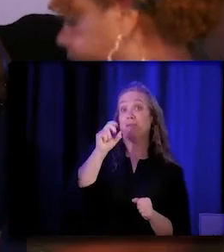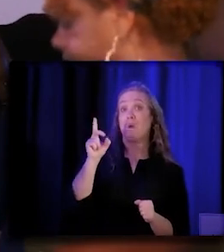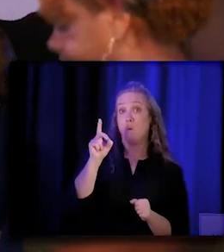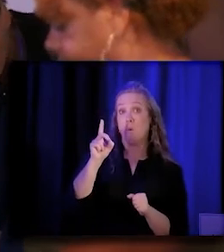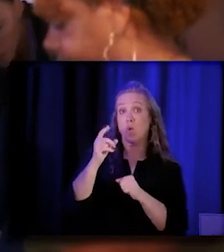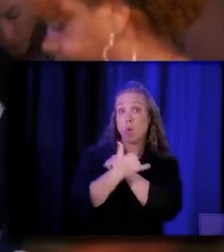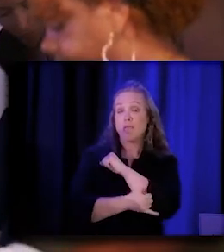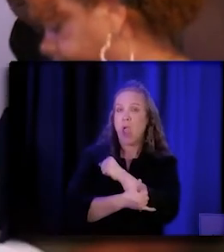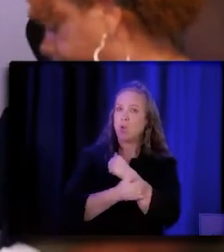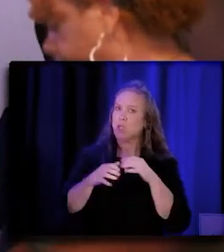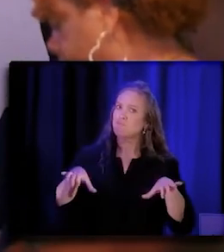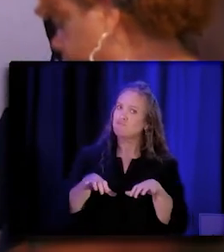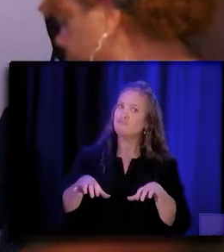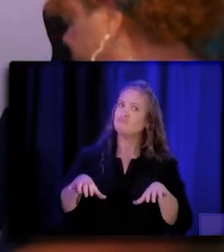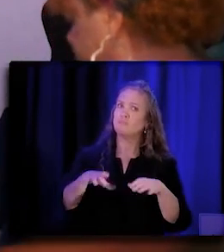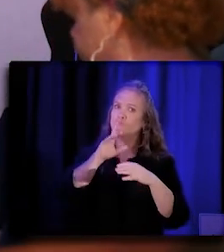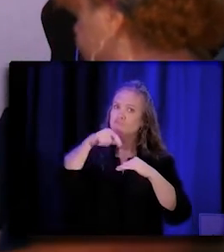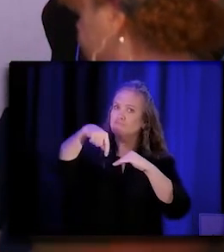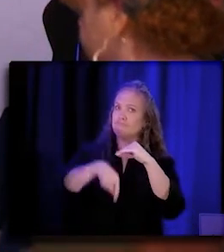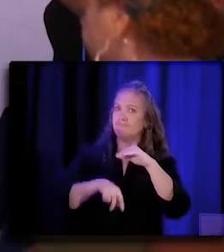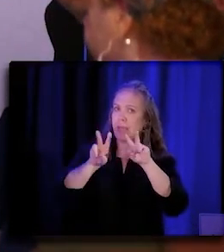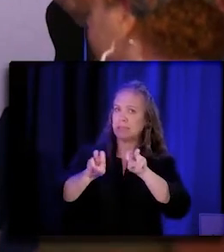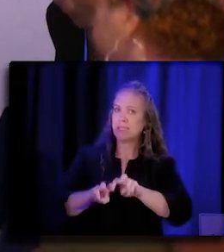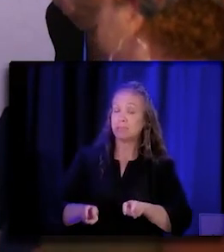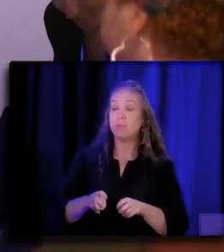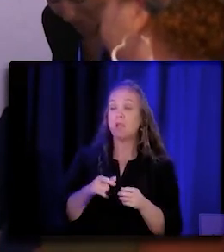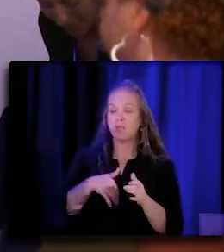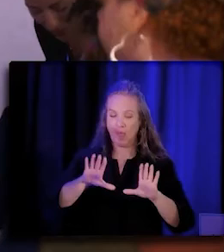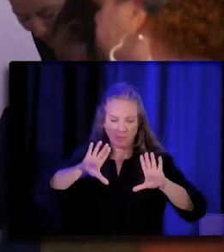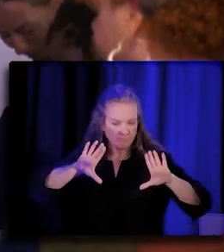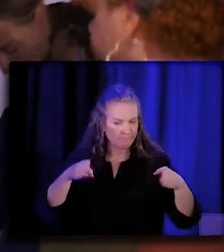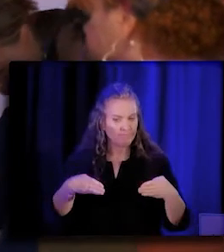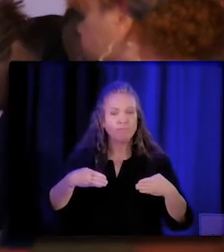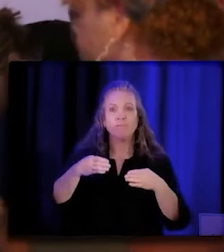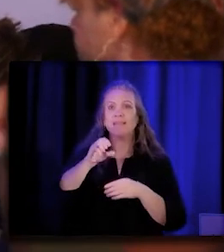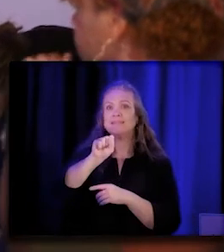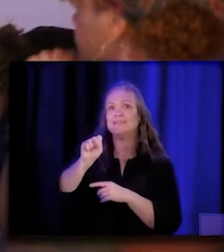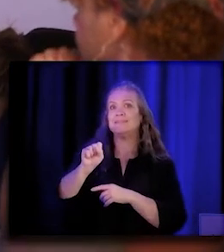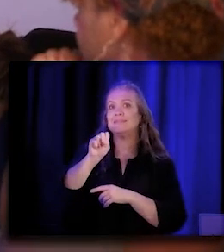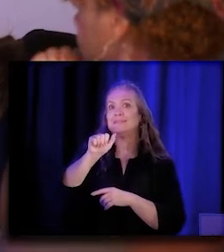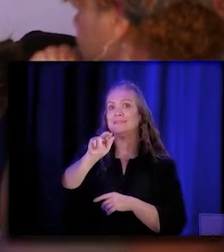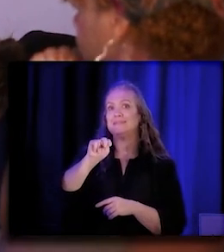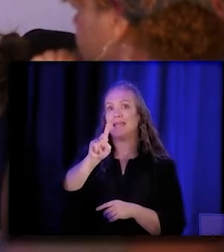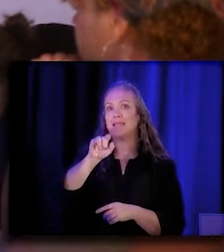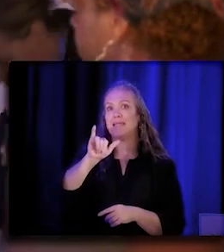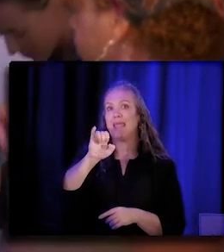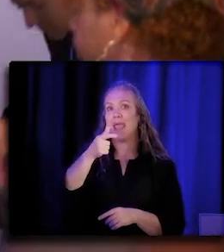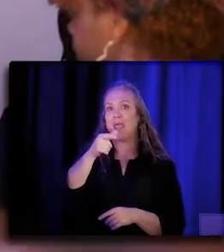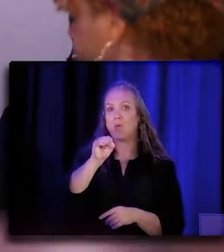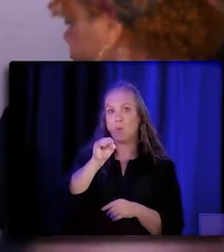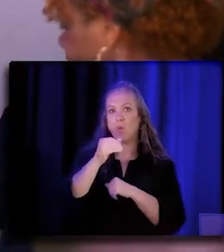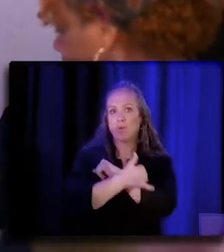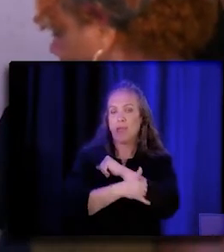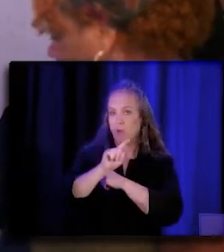where they looked just in San Diego County and assessed how many of these types of workers